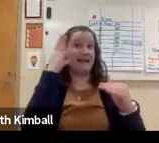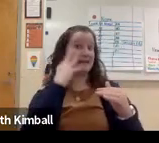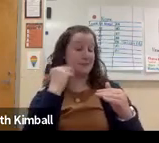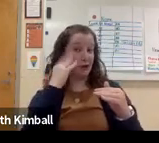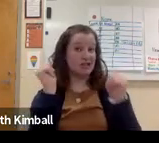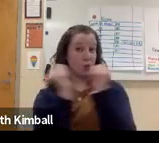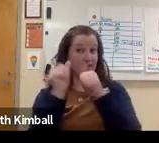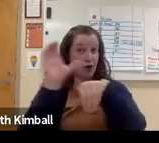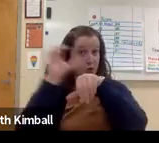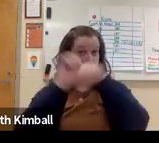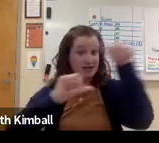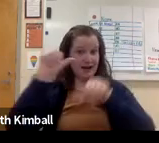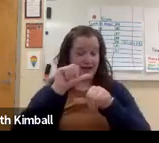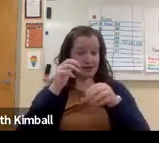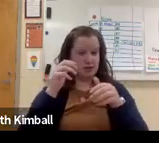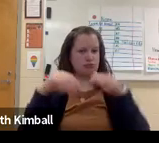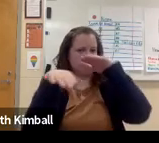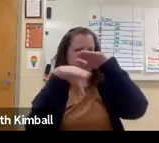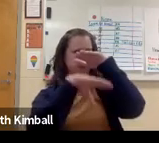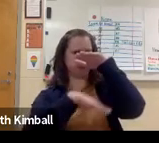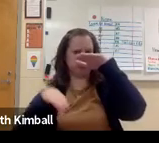But with that particular group of students,